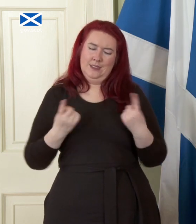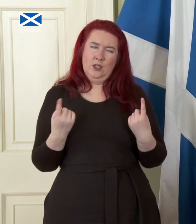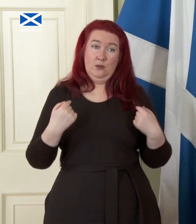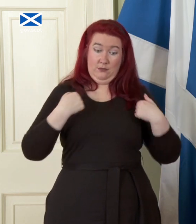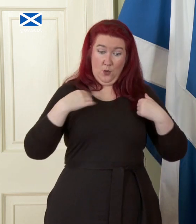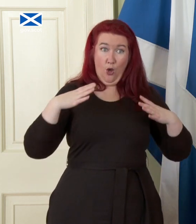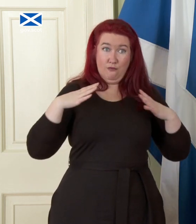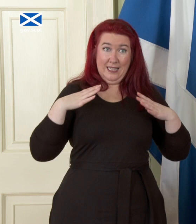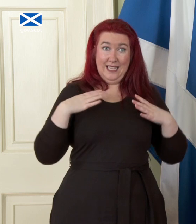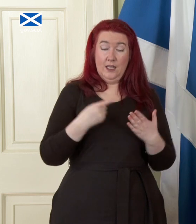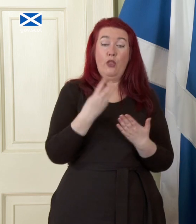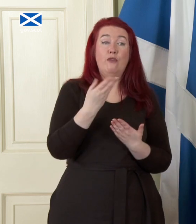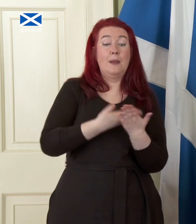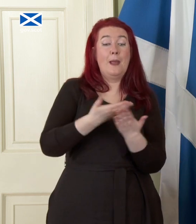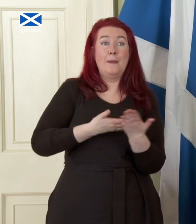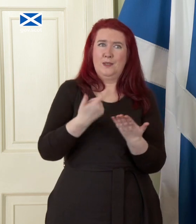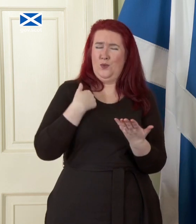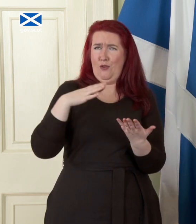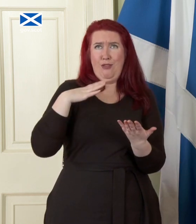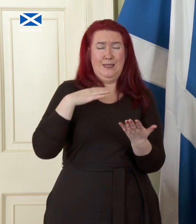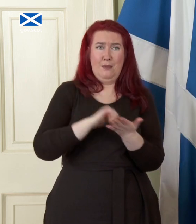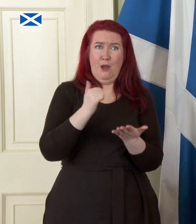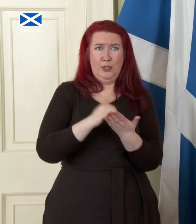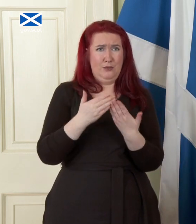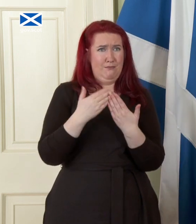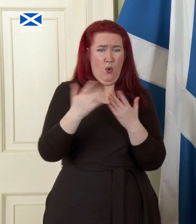these three papers probably published infinitely more detailed than was published in the entirety